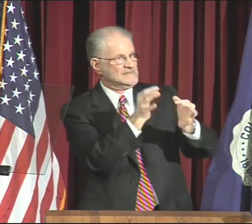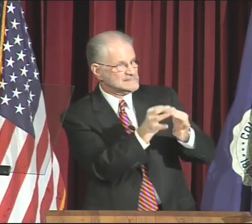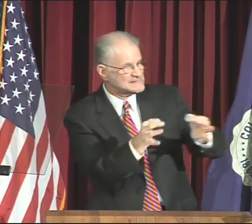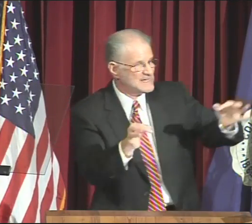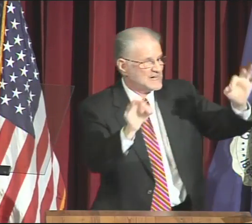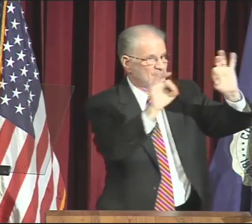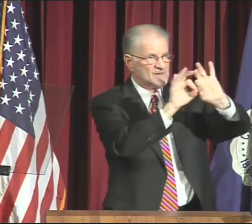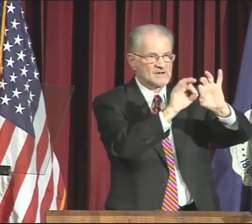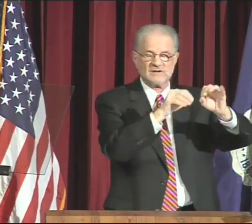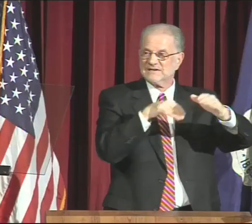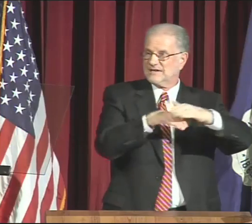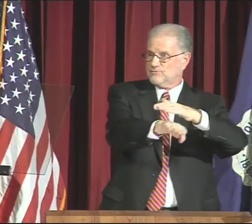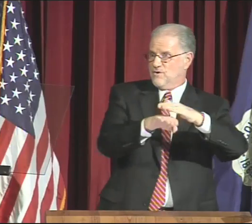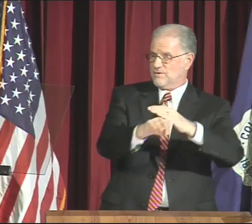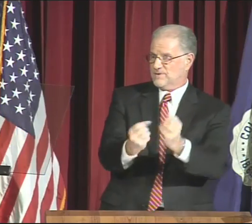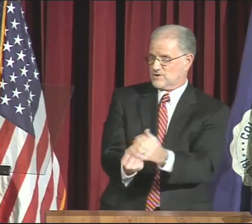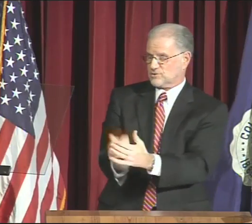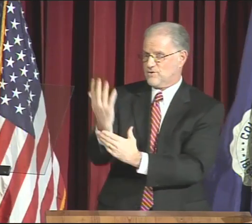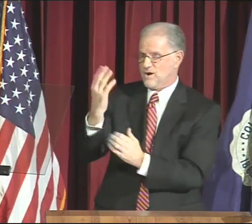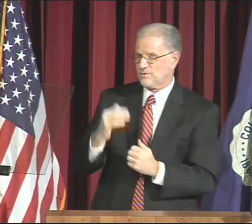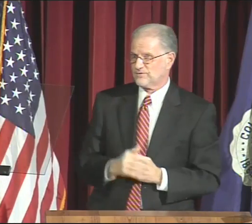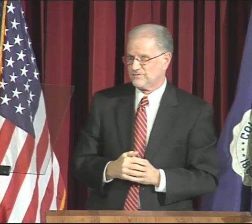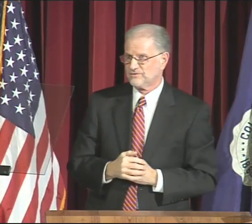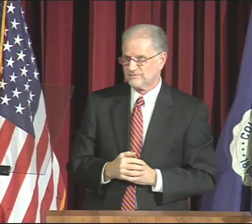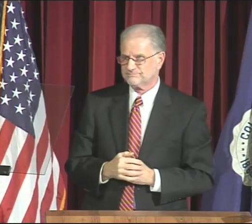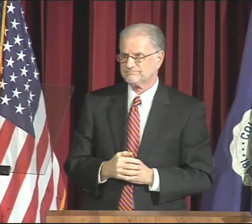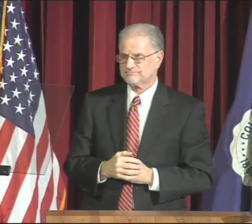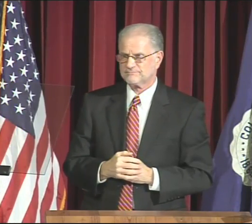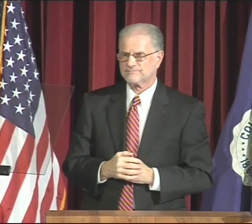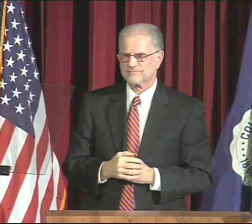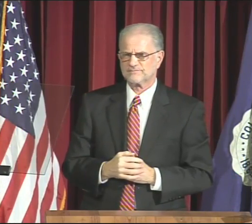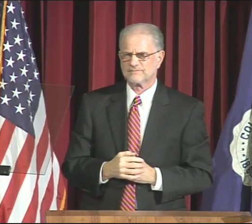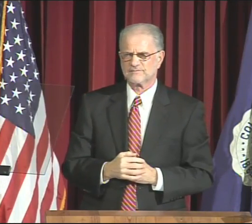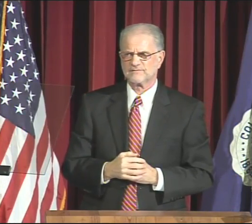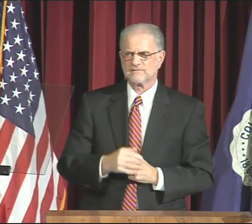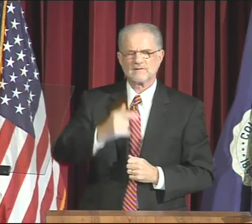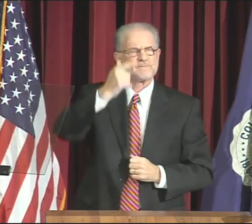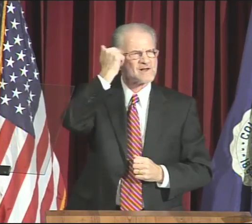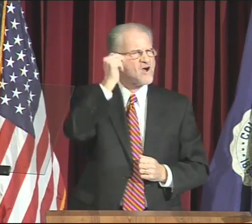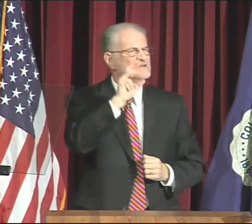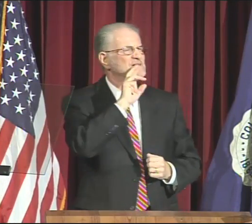That led us to the goal of significant enrollment growth.